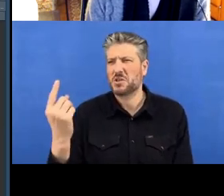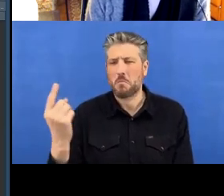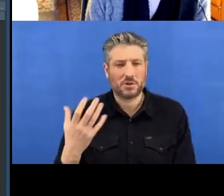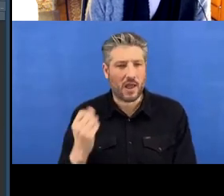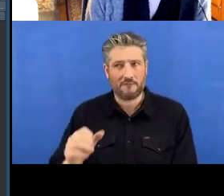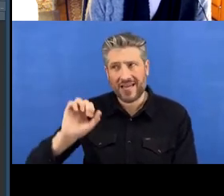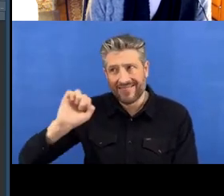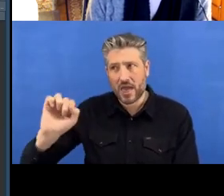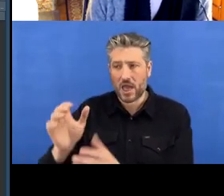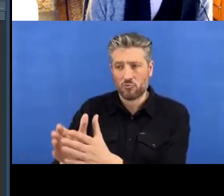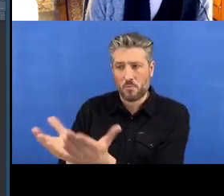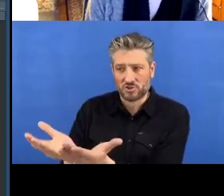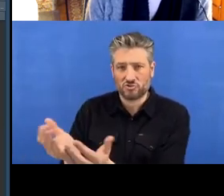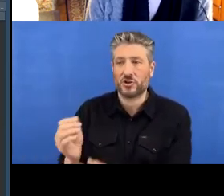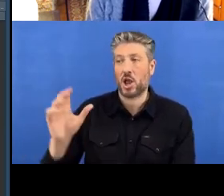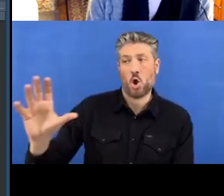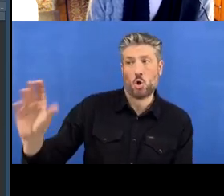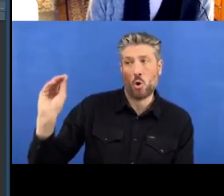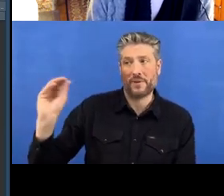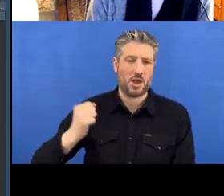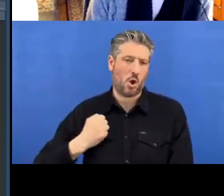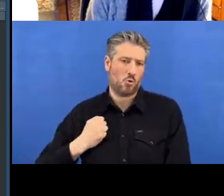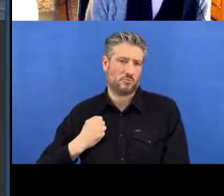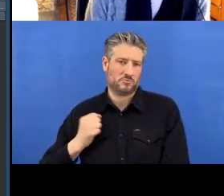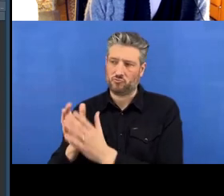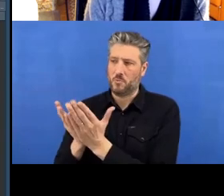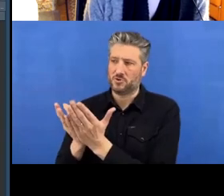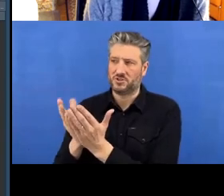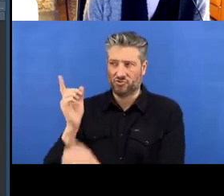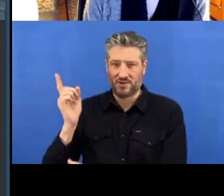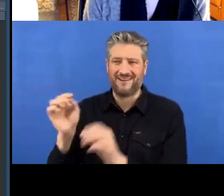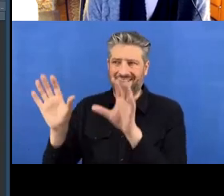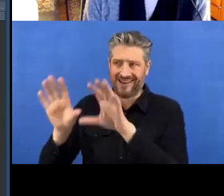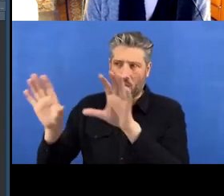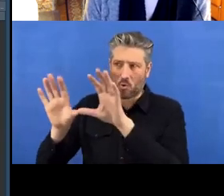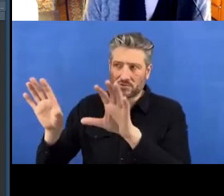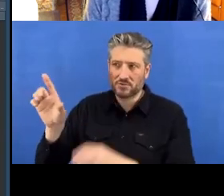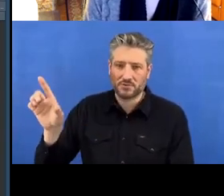And a ‘pull request’ is when you have a suggestion that you want to make to the original code,